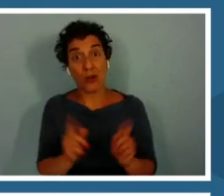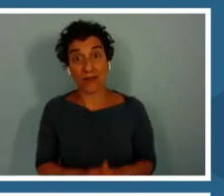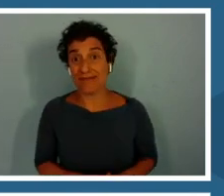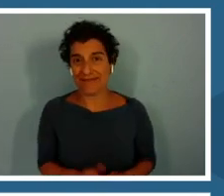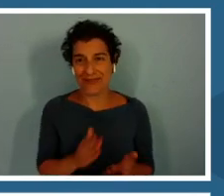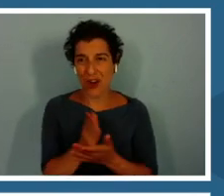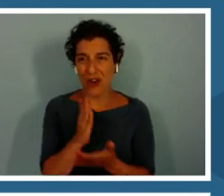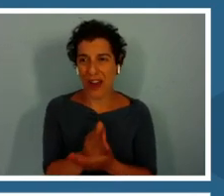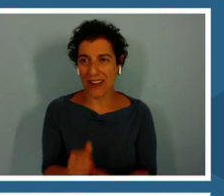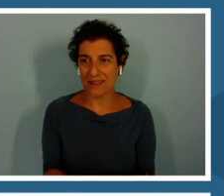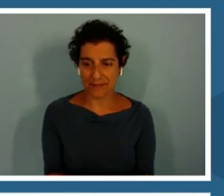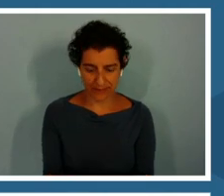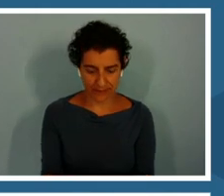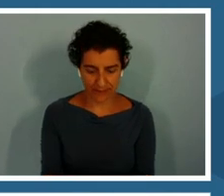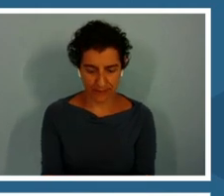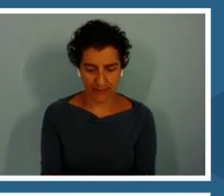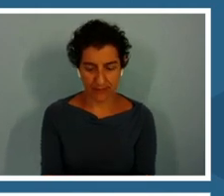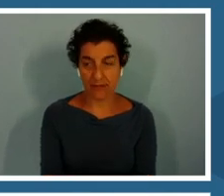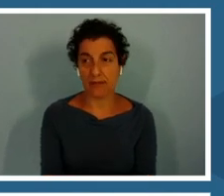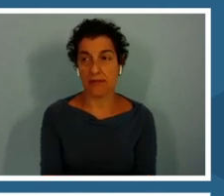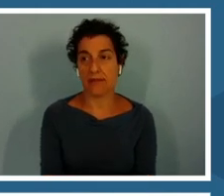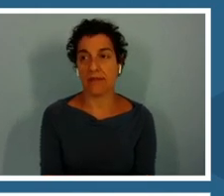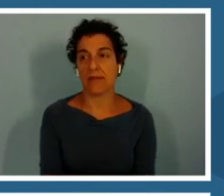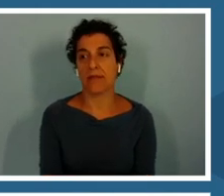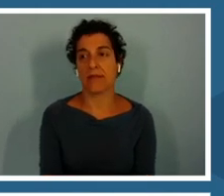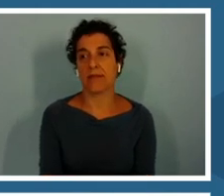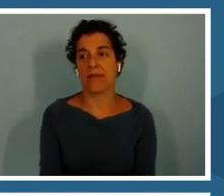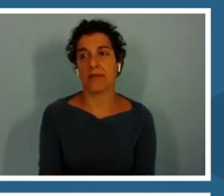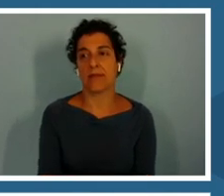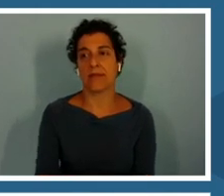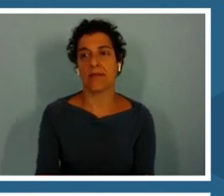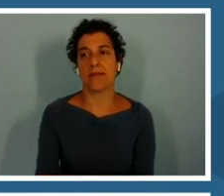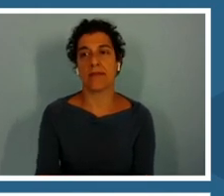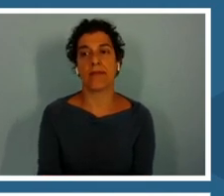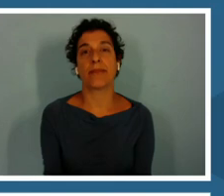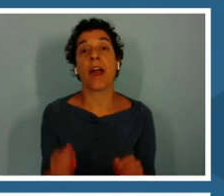I have about five minutes left before -- for some questions.